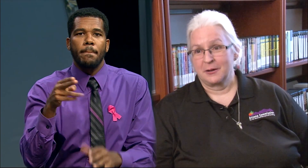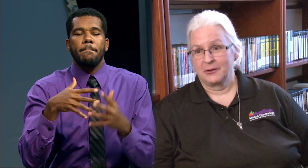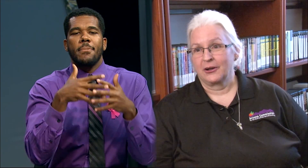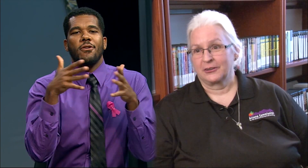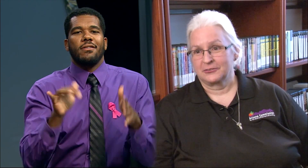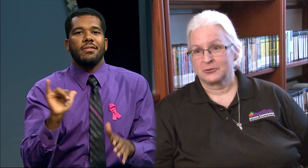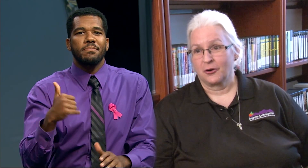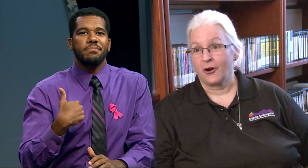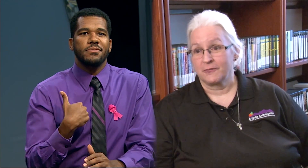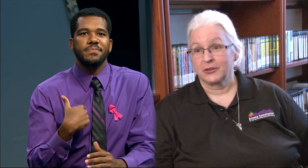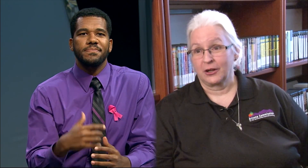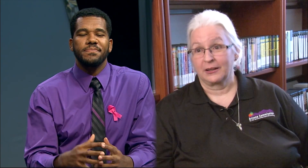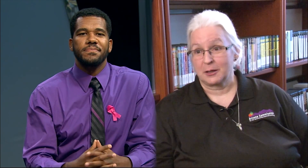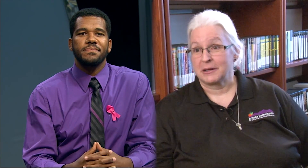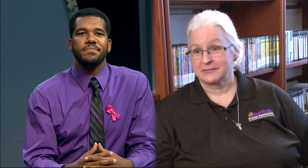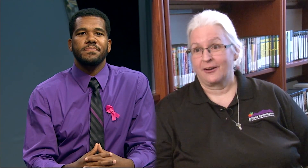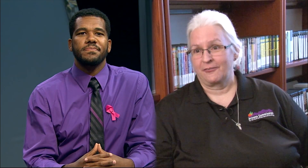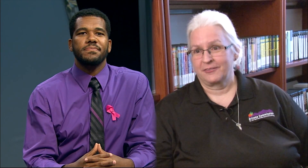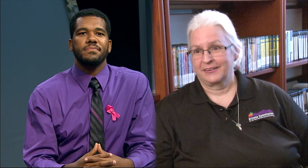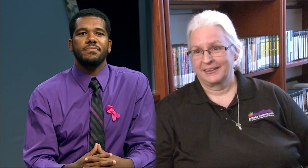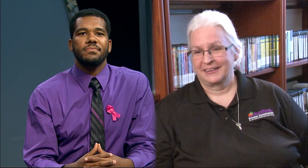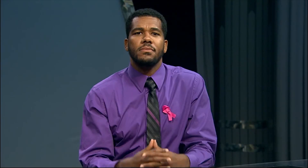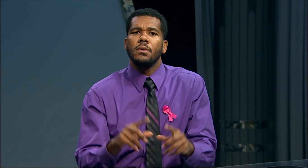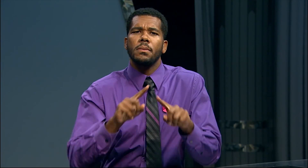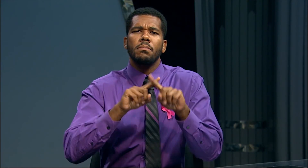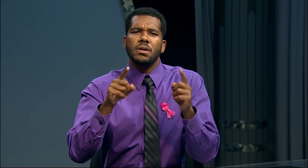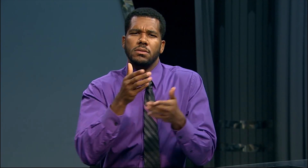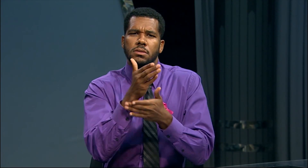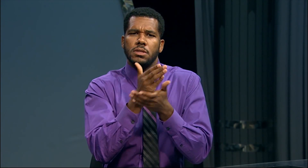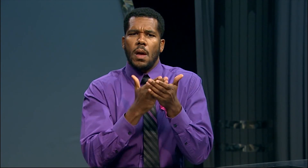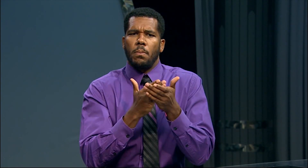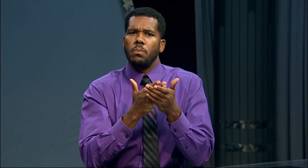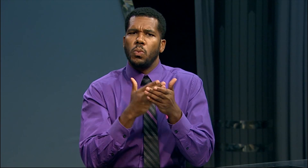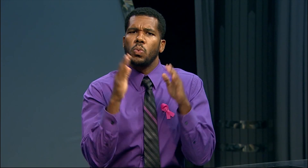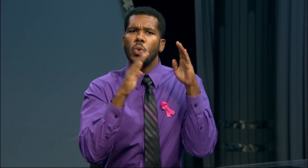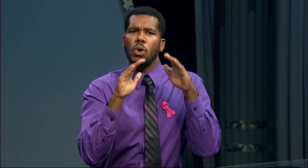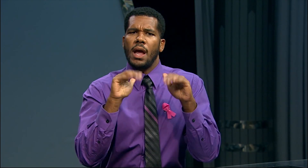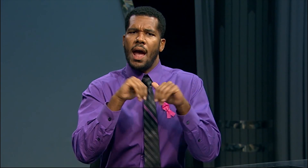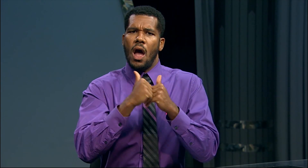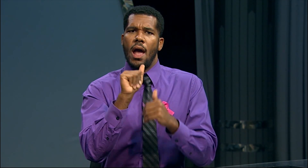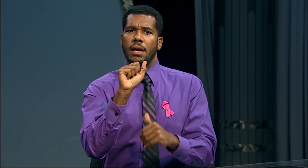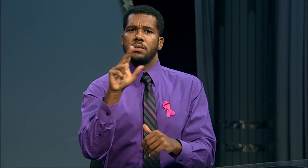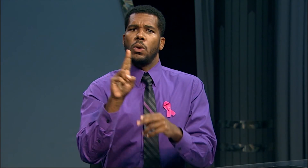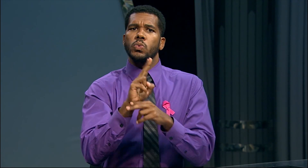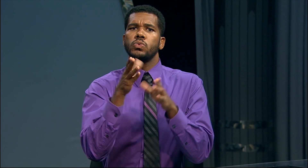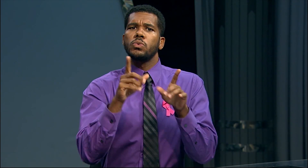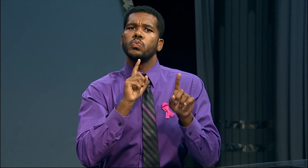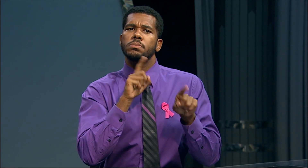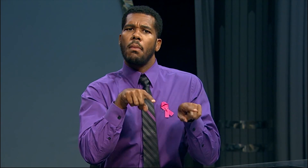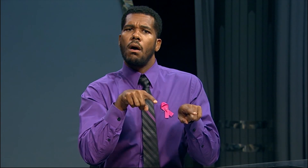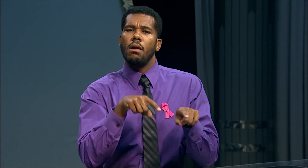Americans who are hard of hearing like myself.” But some are worried how ASL users will respond.